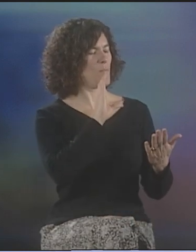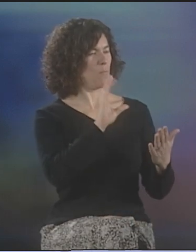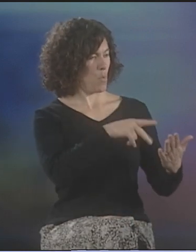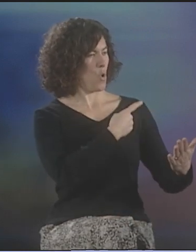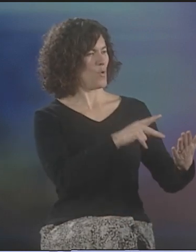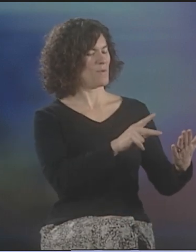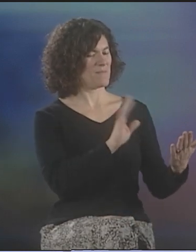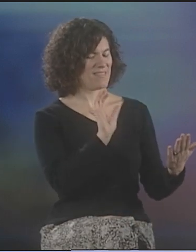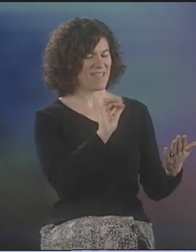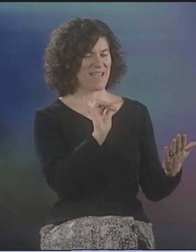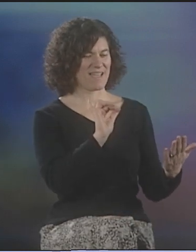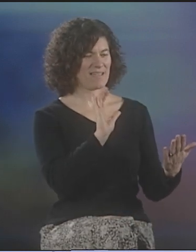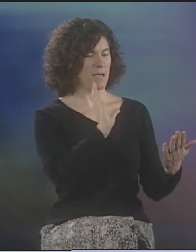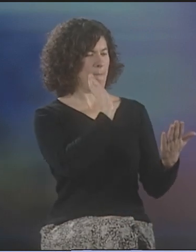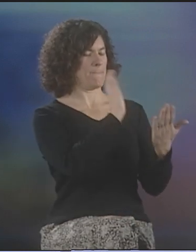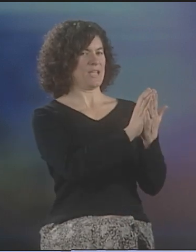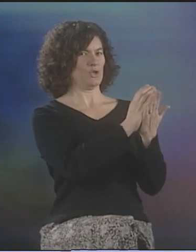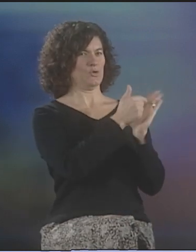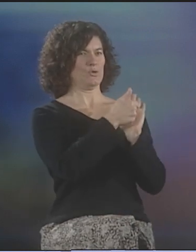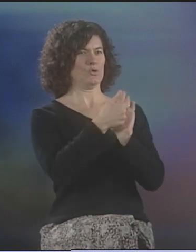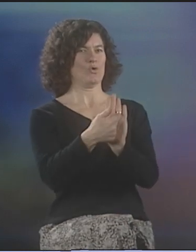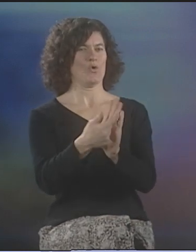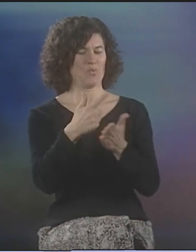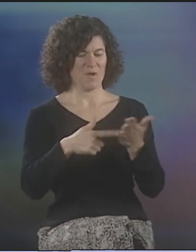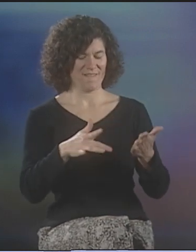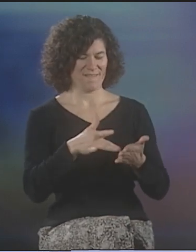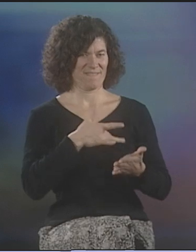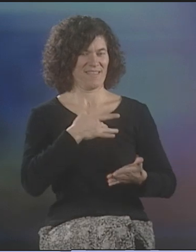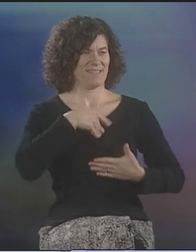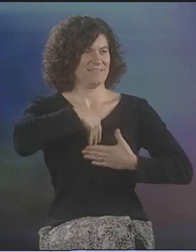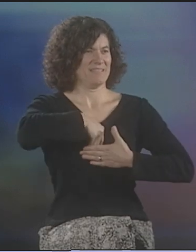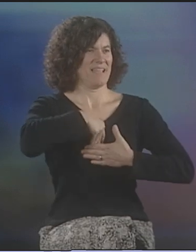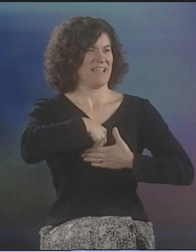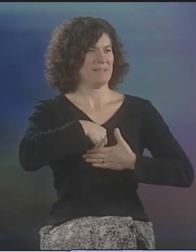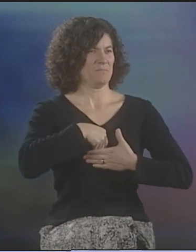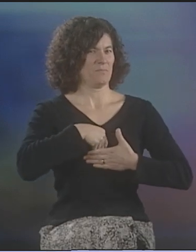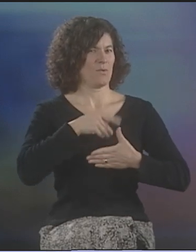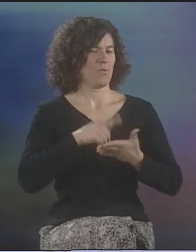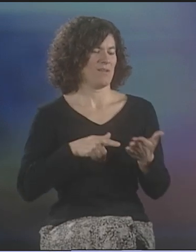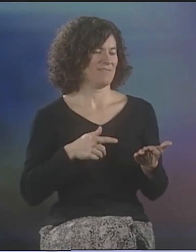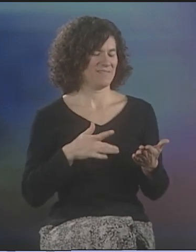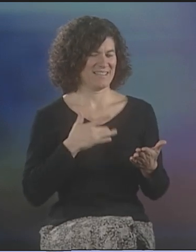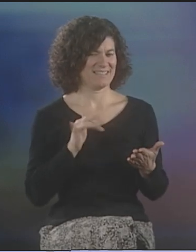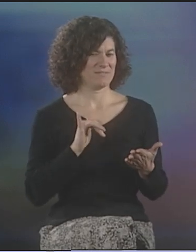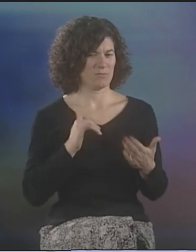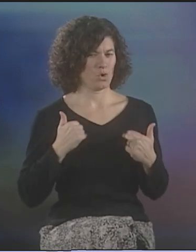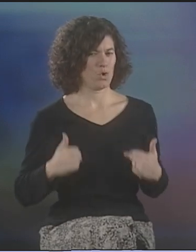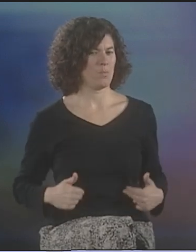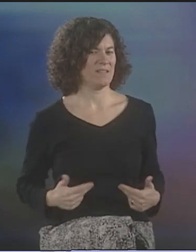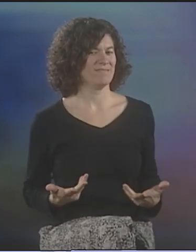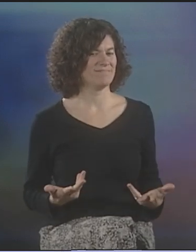AND SO, I THINK A POEM, WHICH BRINGS FORTH A PICTURE THAT SOMEHOW RESONATES WITHIN YOU,